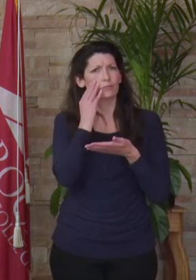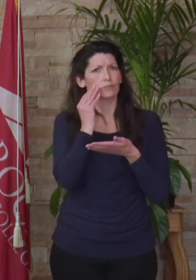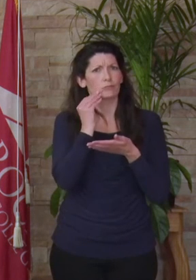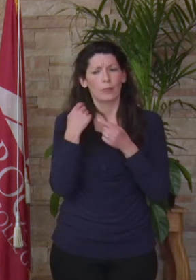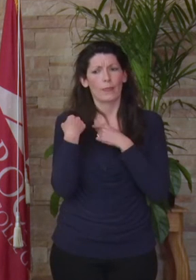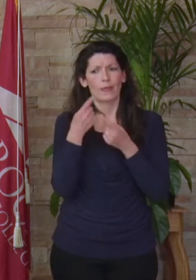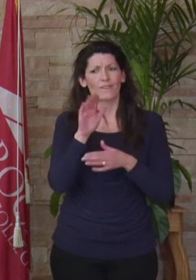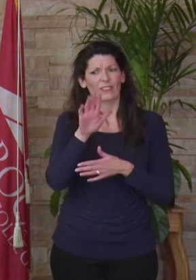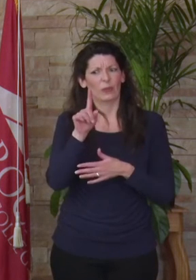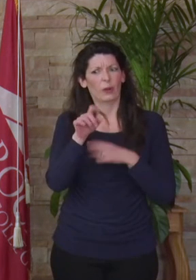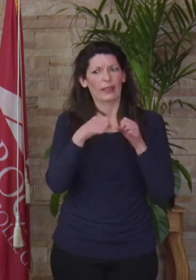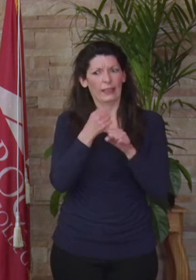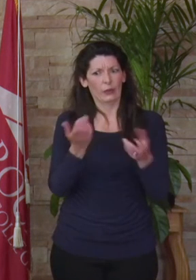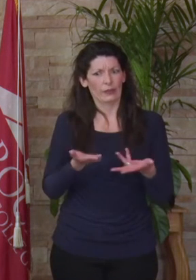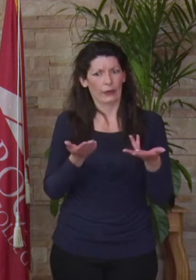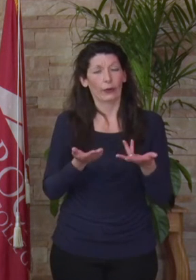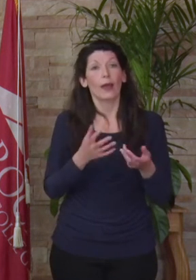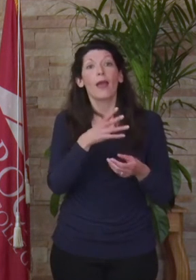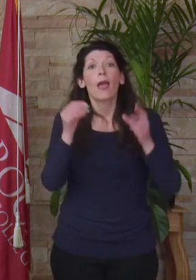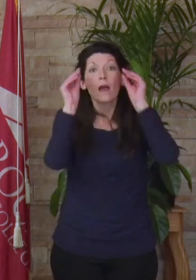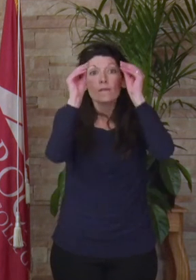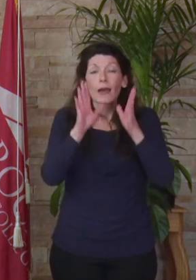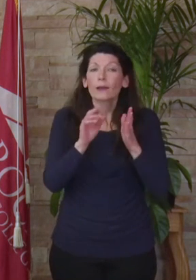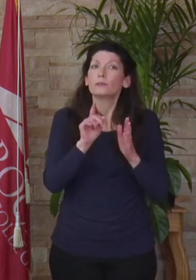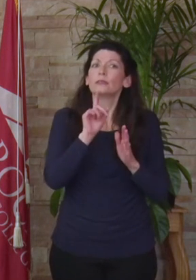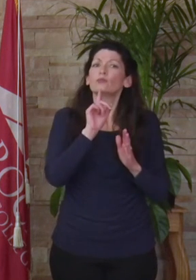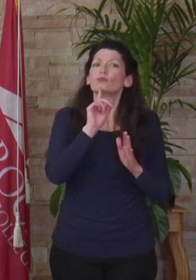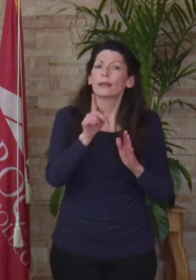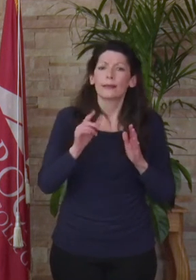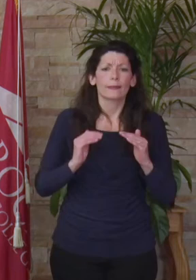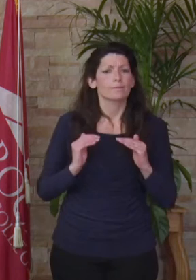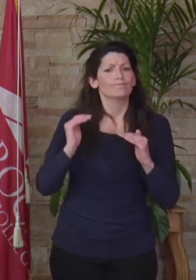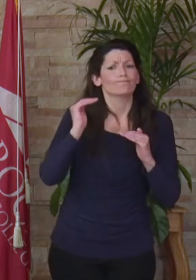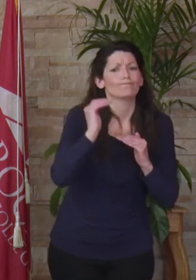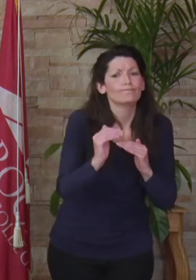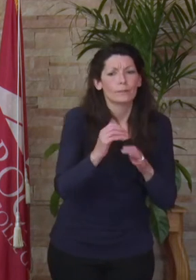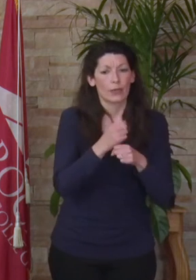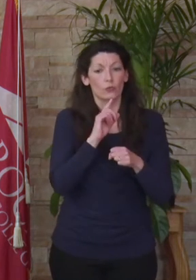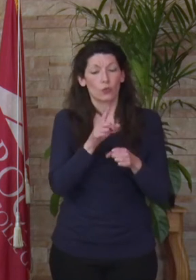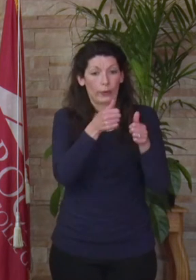51 and faculty really stepped up to the plate to ensure that each of you received a quality